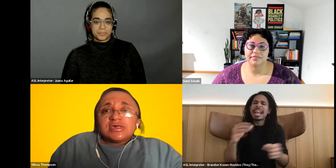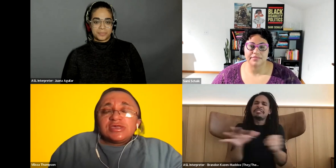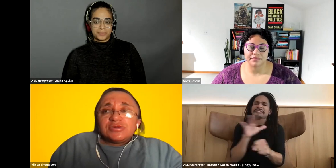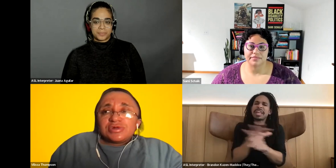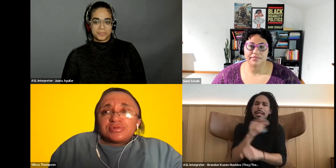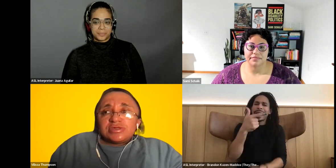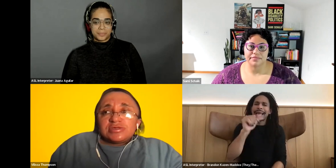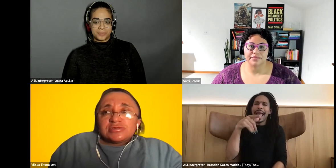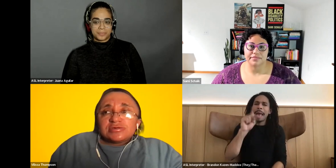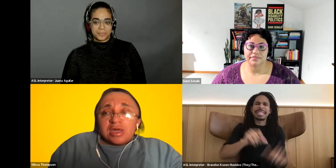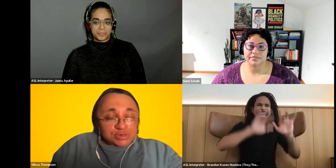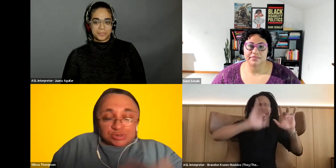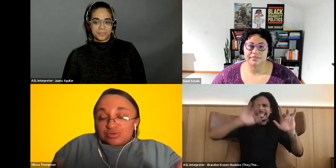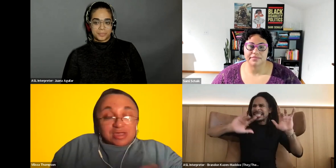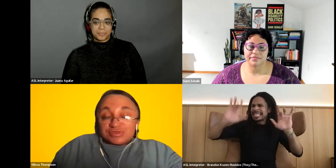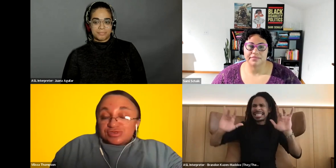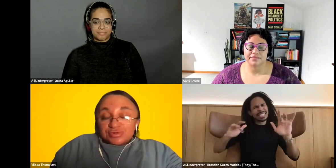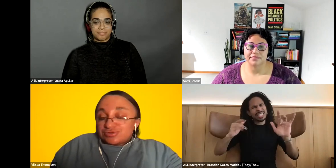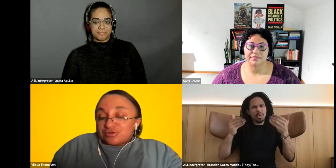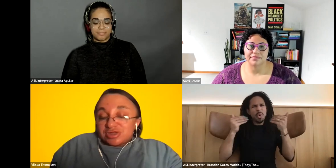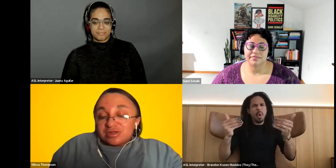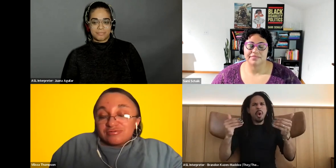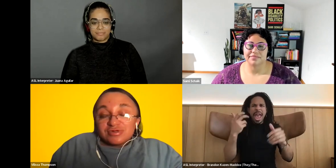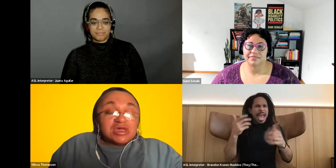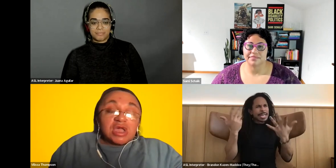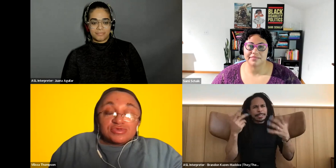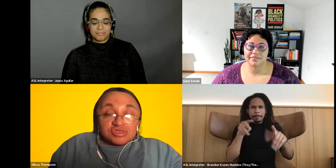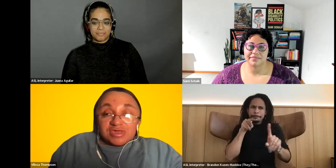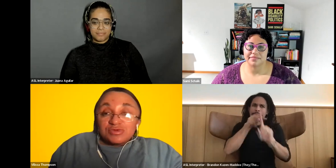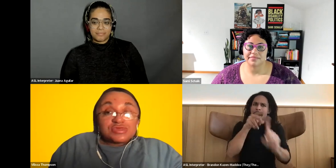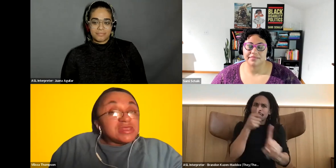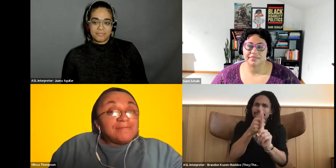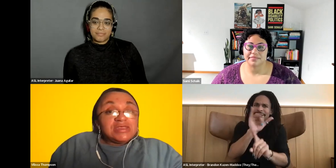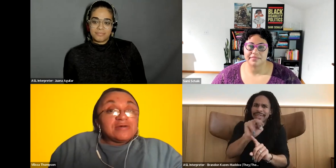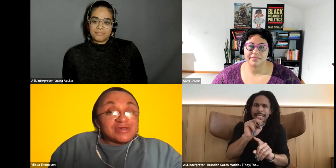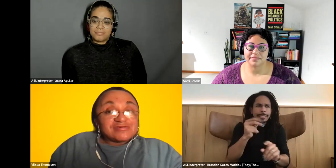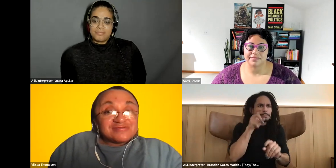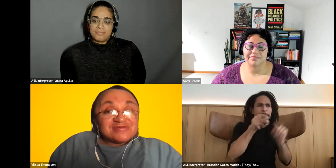Vilissa Thompson: you know, when we i'm sure you have a similar story of coming to this space? And you know there wasn't that many of us